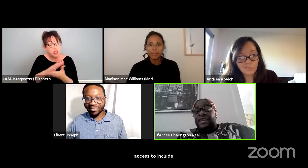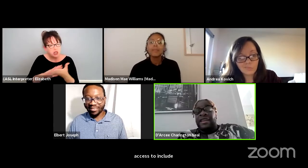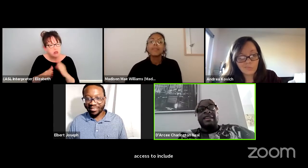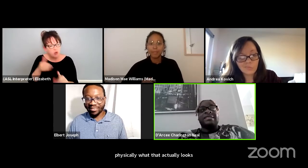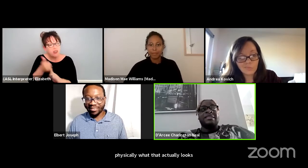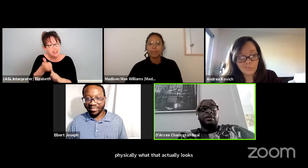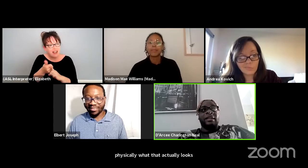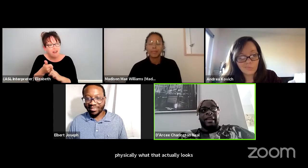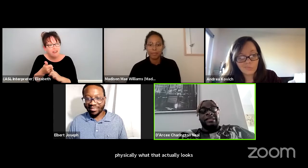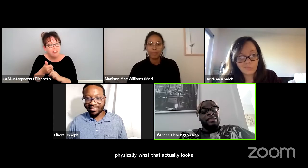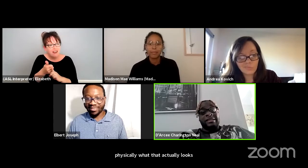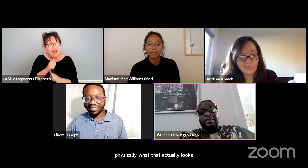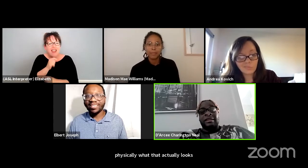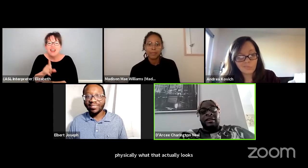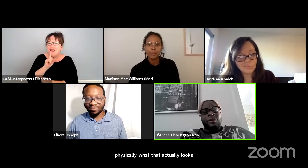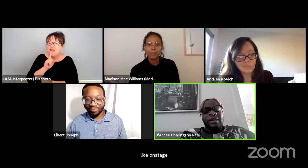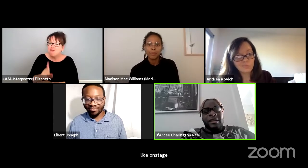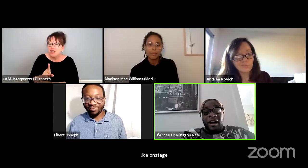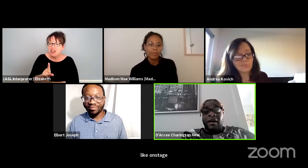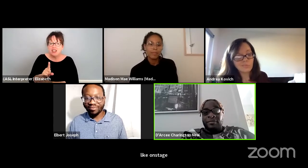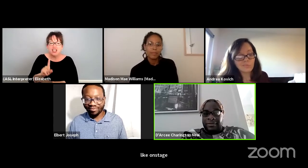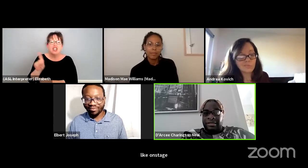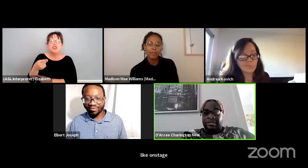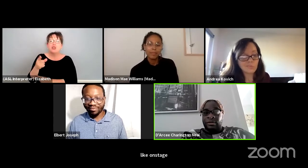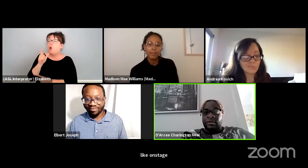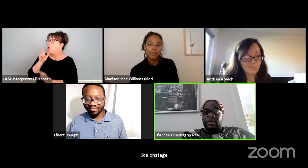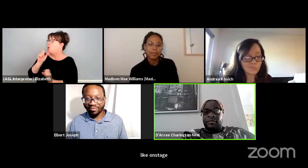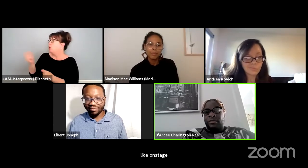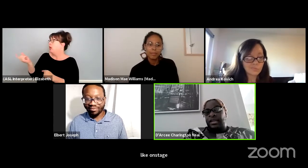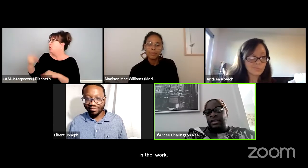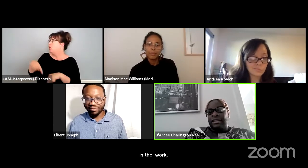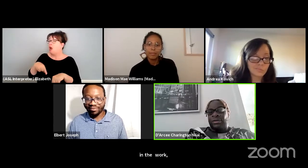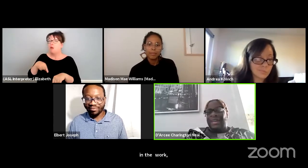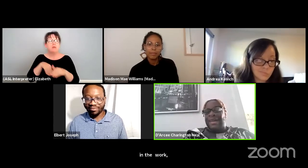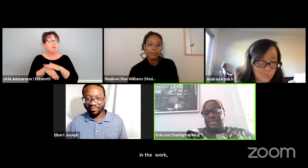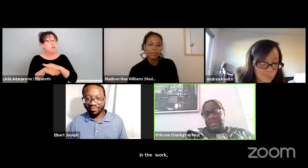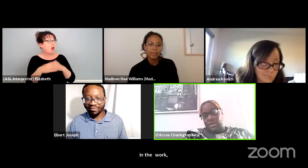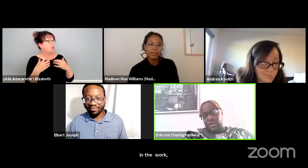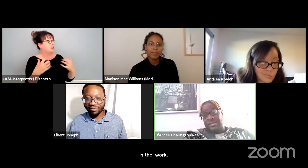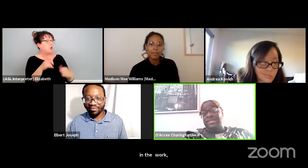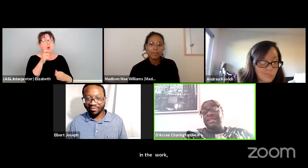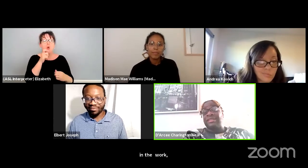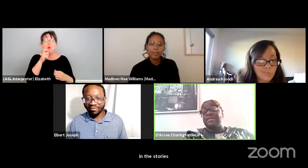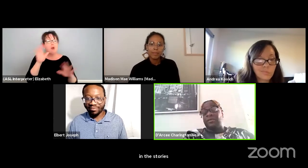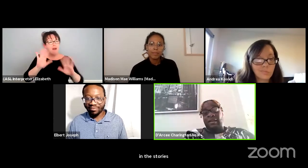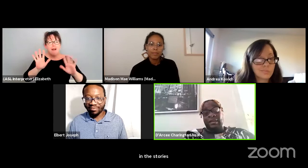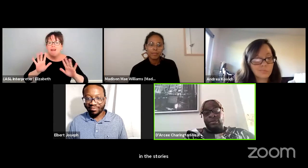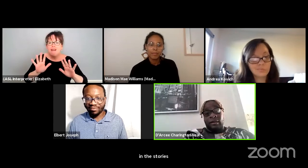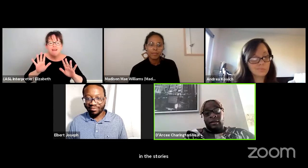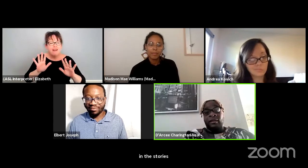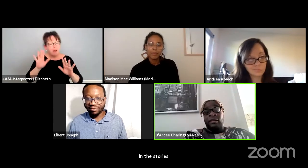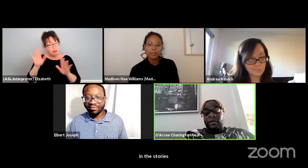and not necessarily like just who can come to the, you know, the casting calls. 'Cause that is also very important.